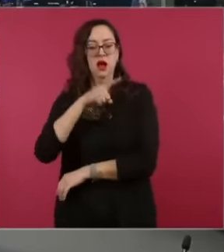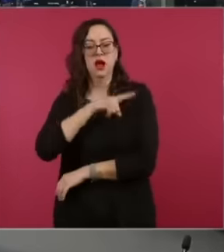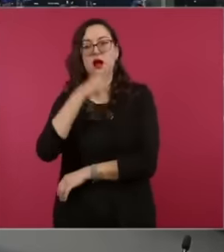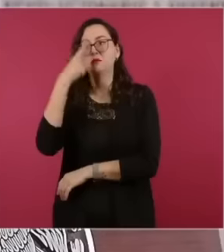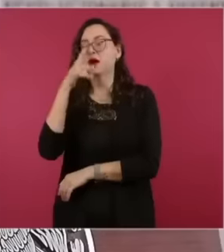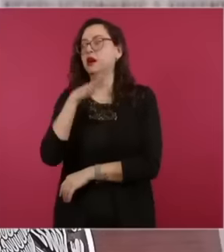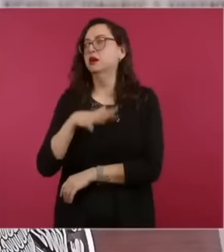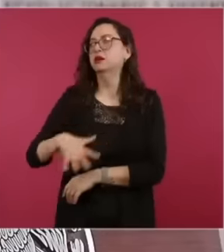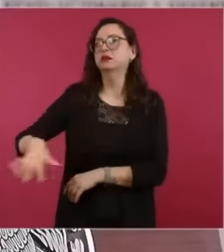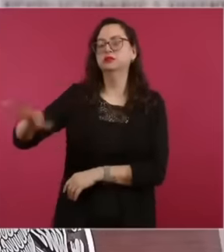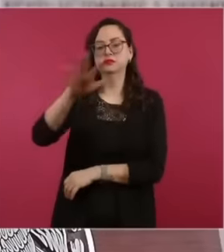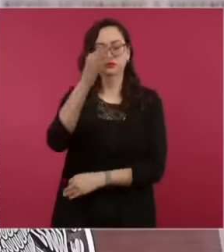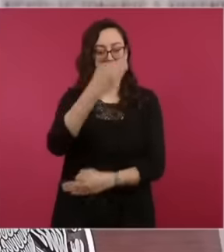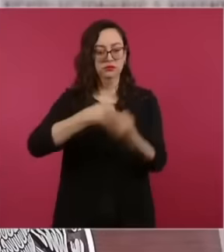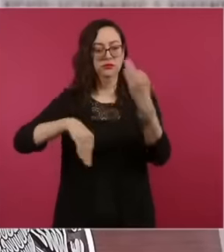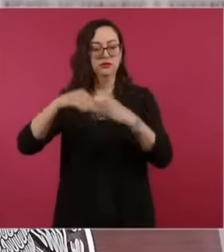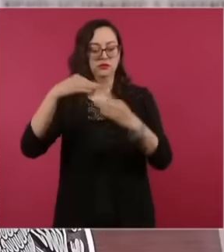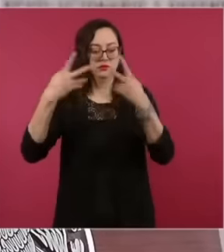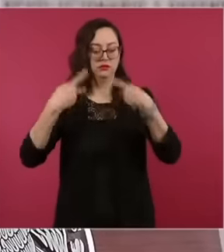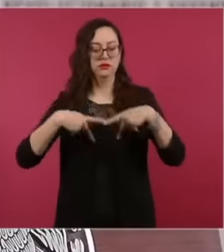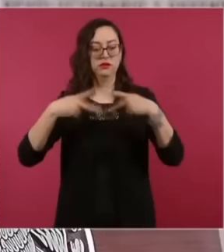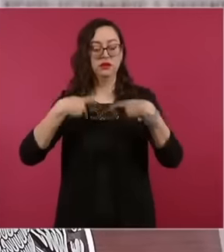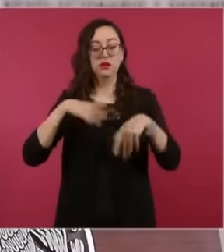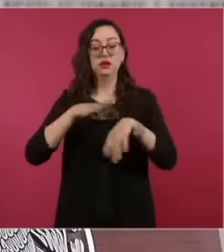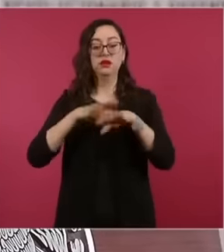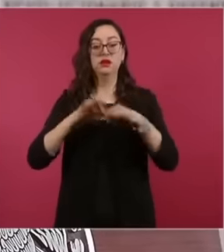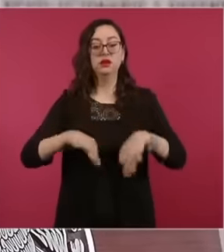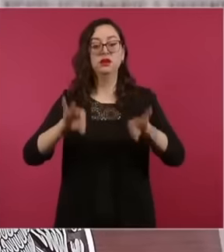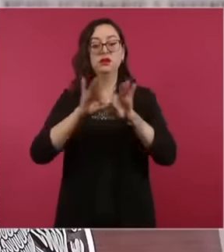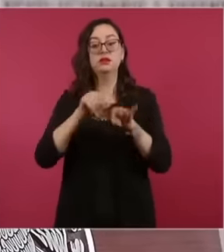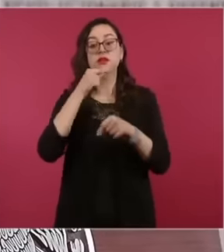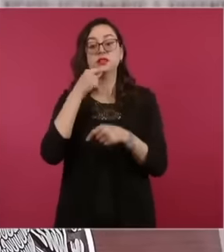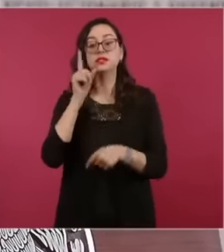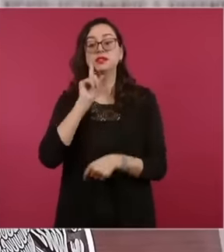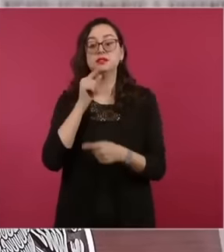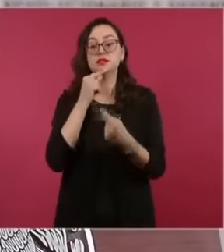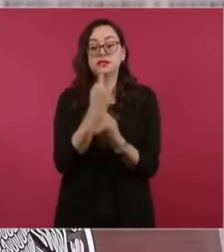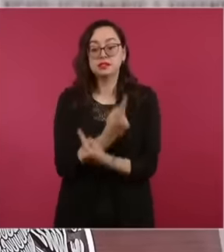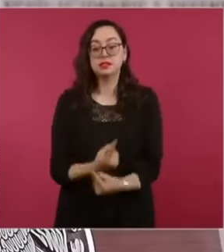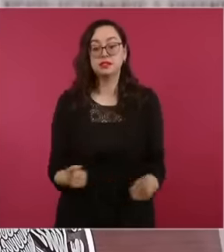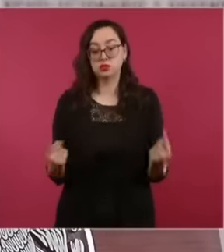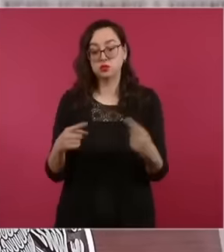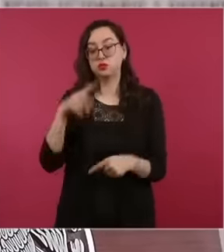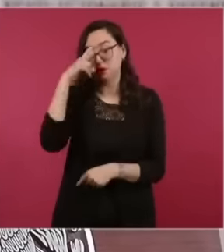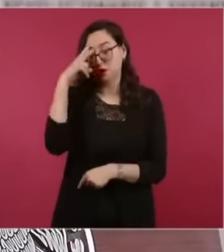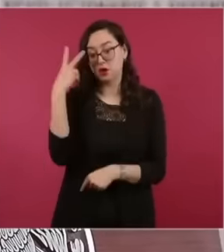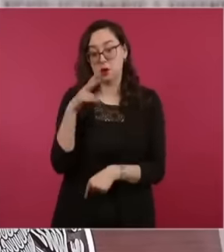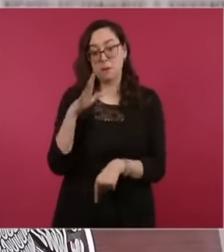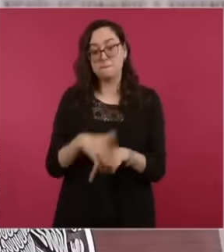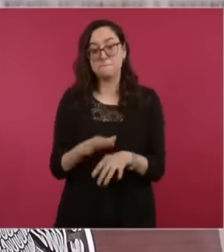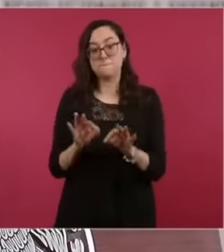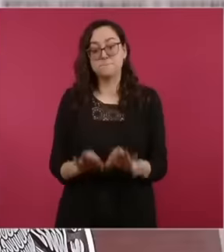every inhabitant enjoys, and in particular the girls and boys of our country, the millionaire amounts